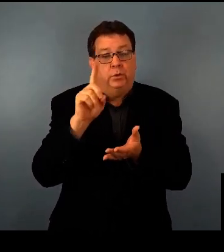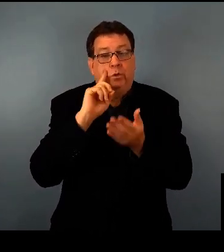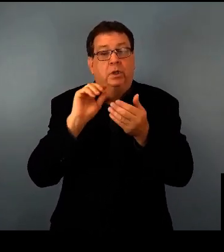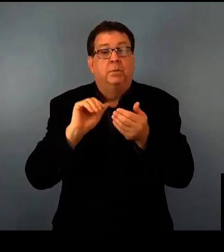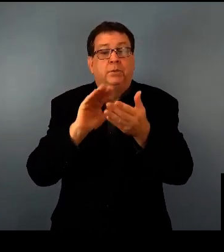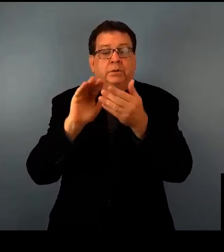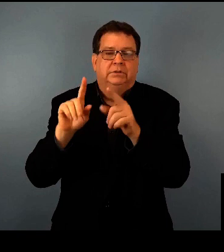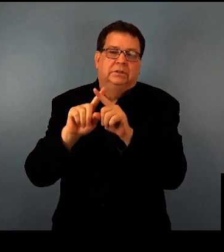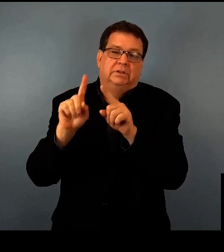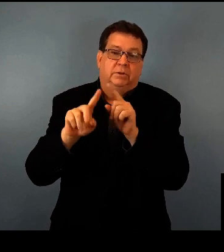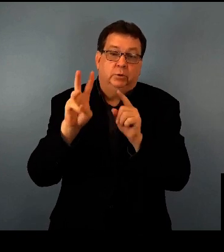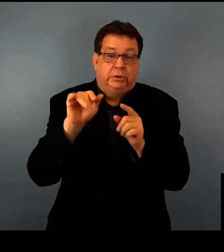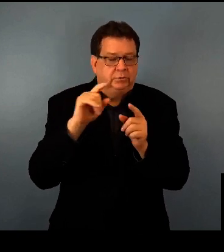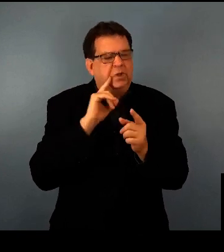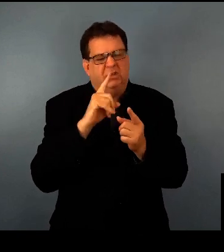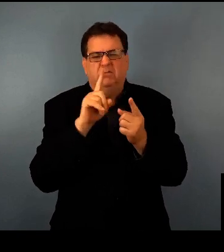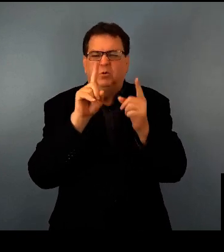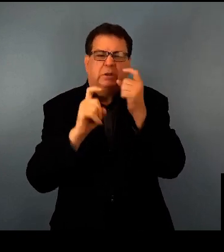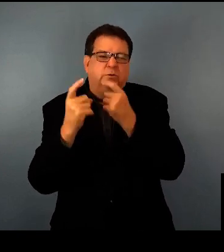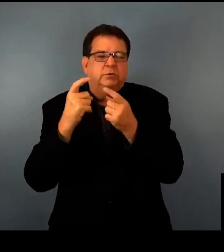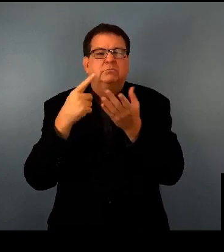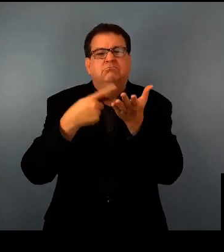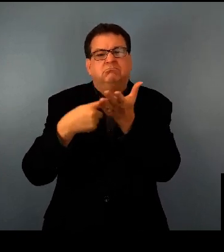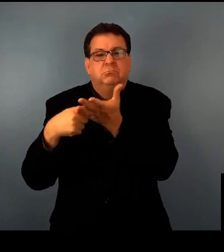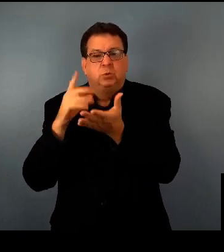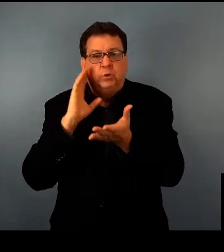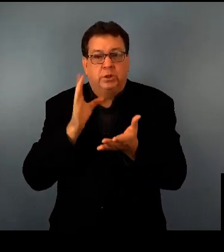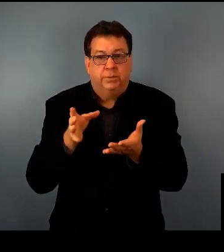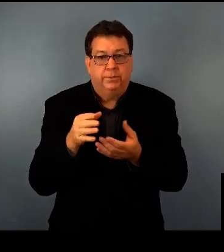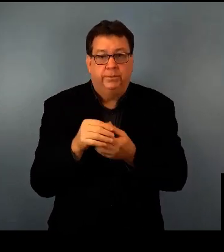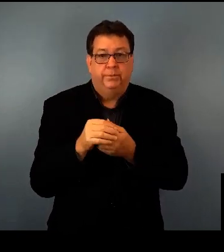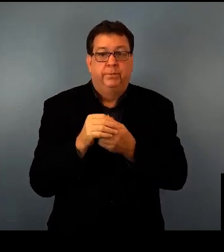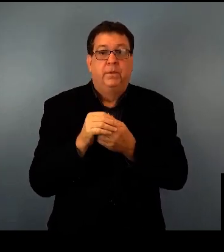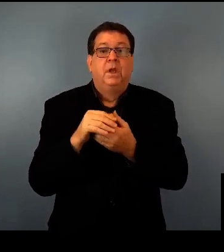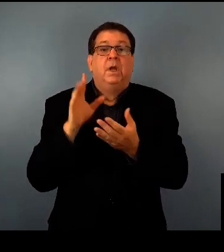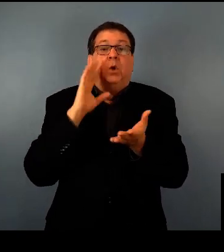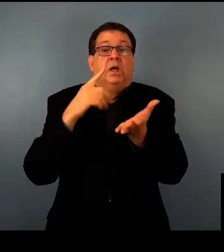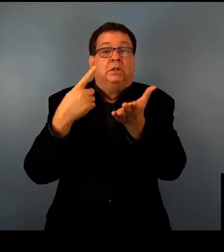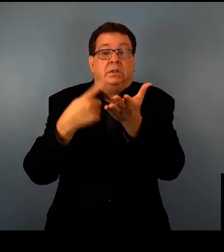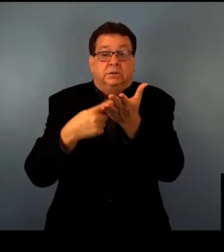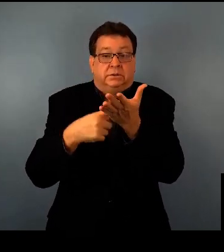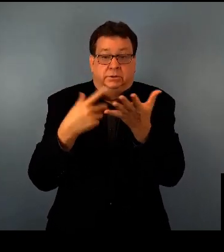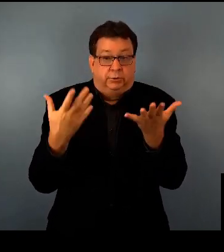101 and address some of the most common questions people have on this topic.